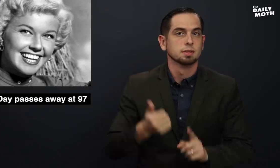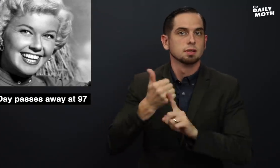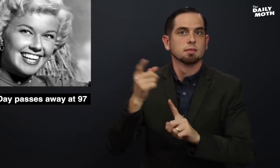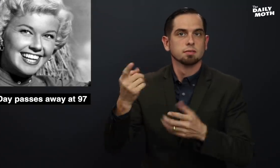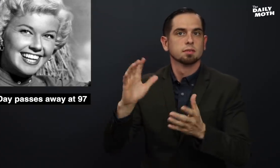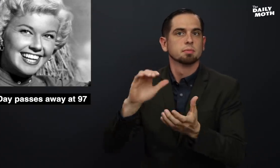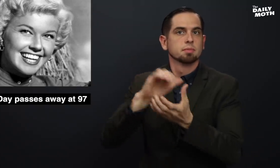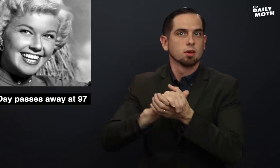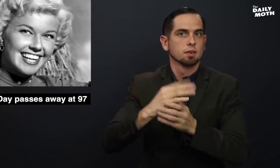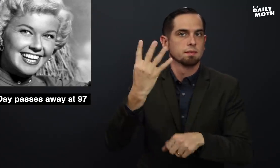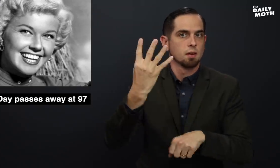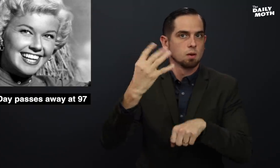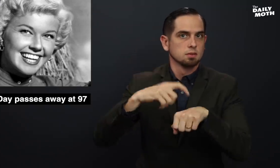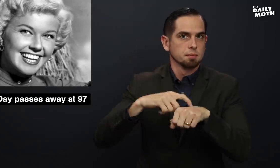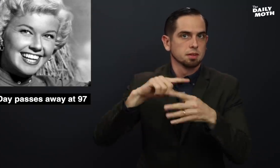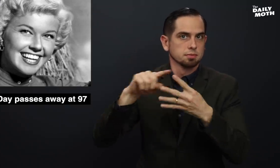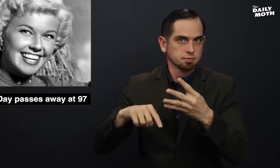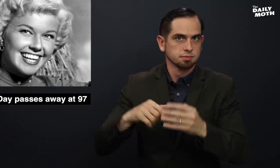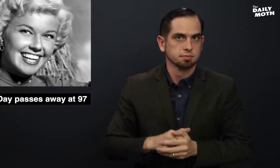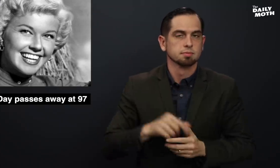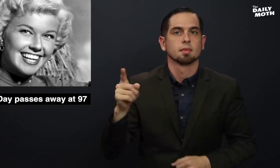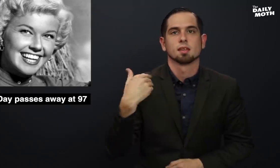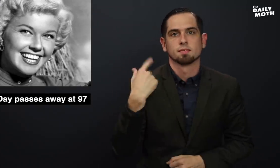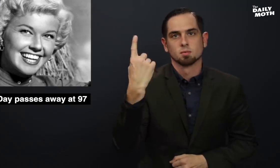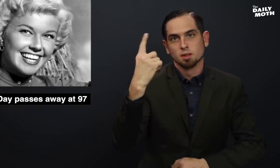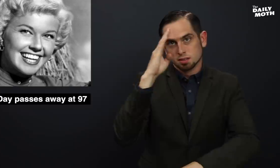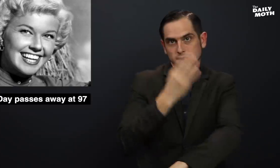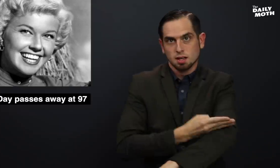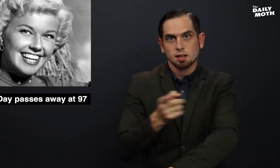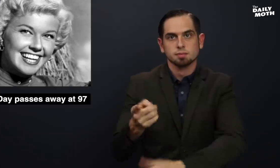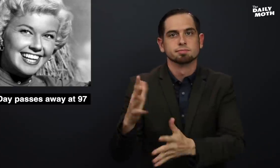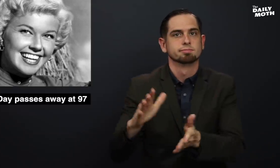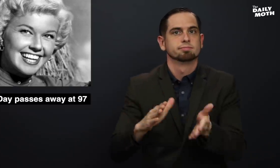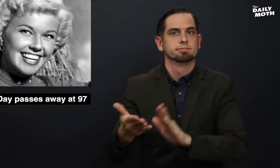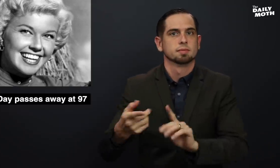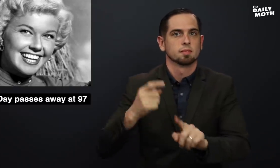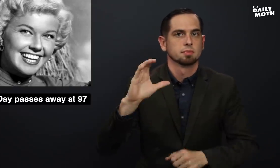She was married four times and had one son who passed away